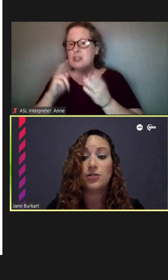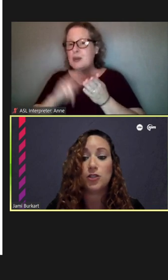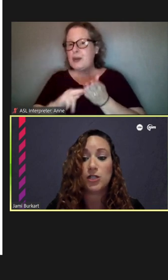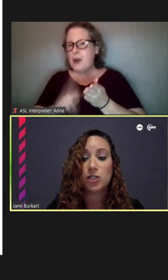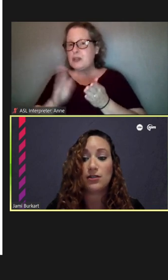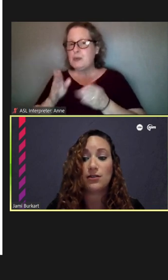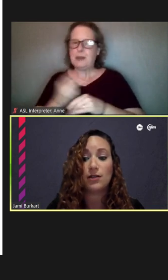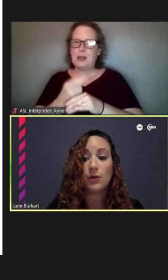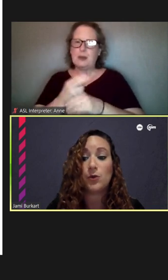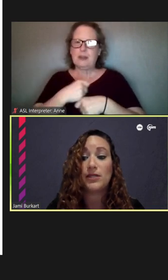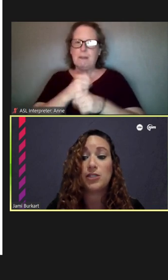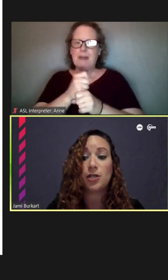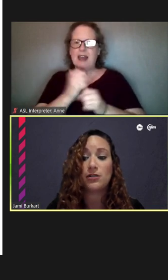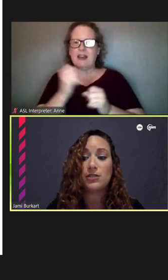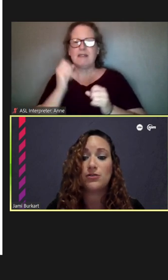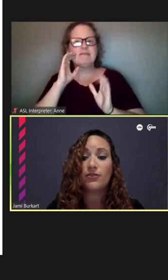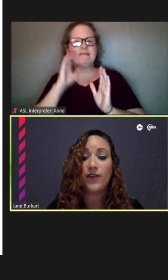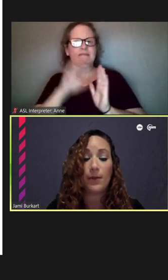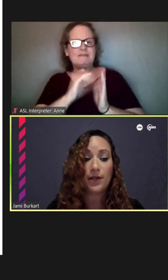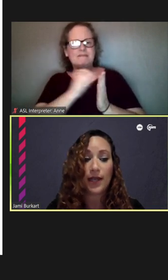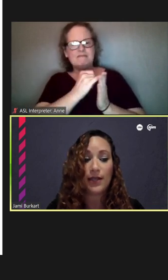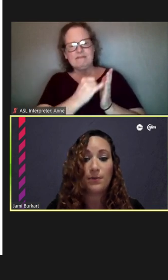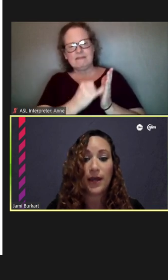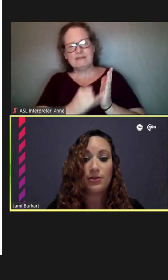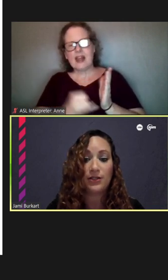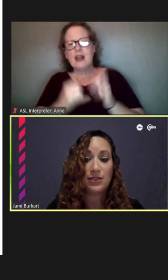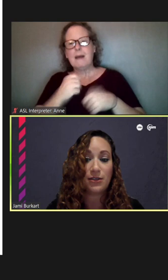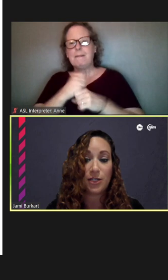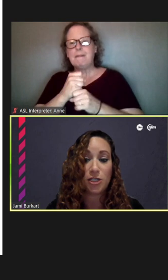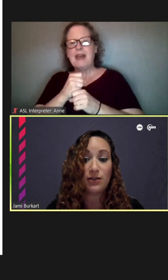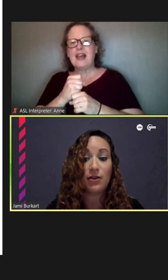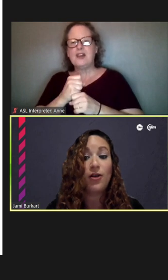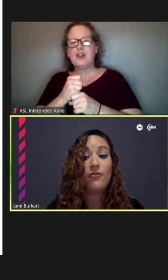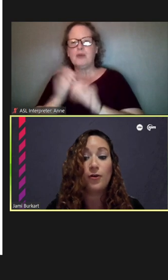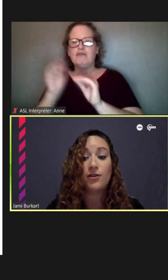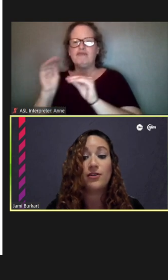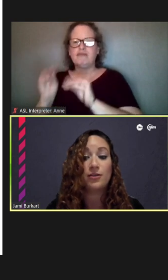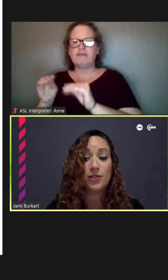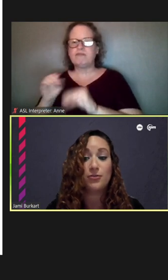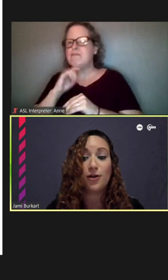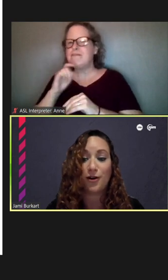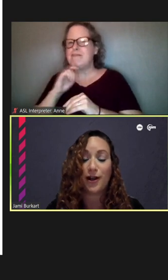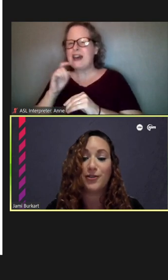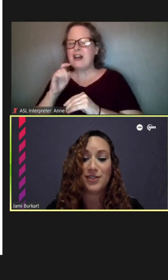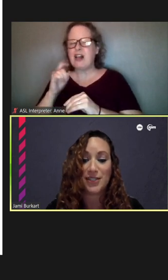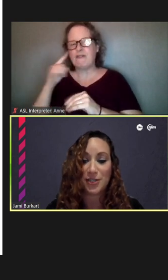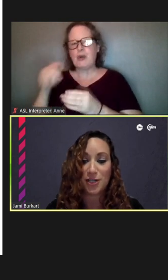illustration that will be turned into a fabricated metal installation for the new Argyle station.